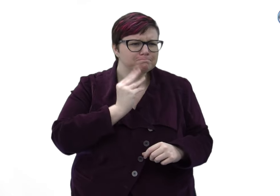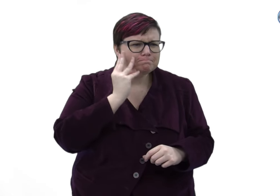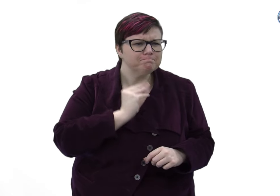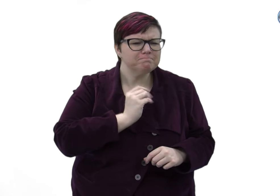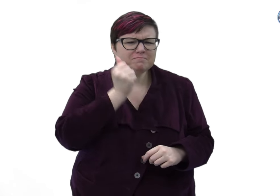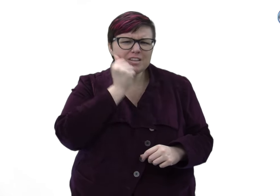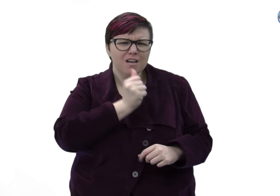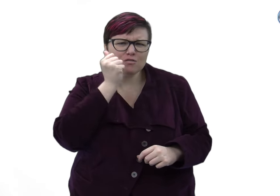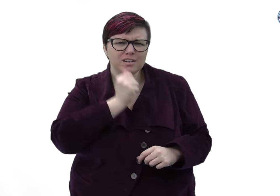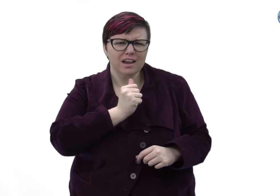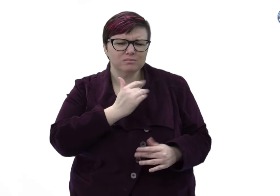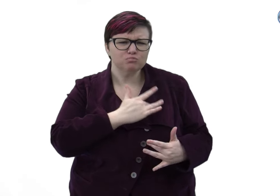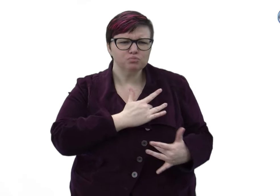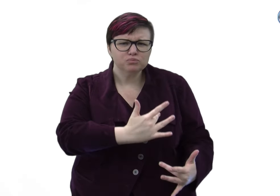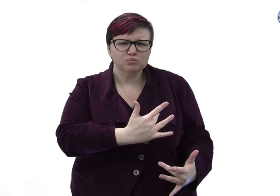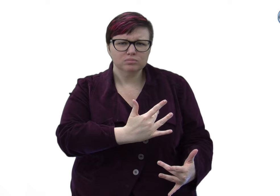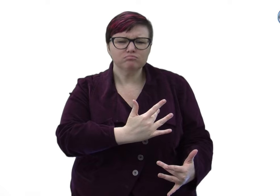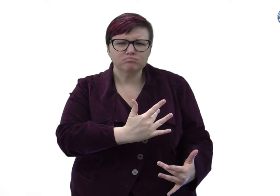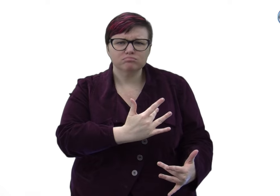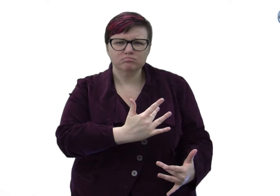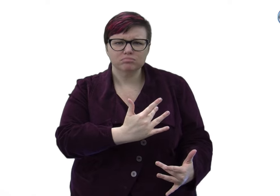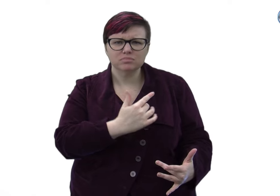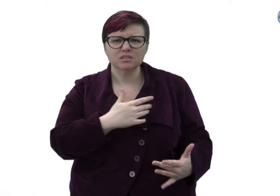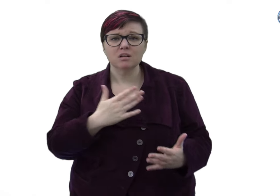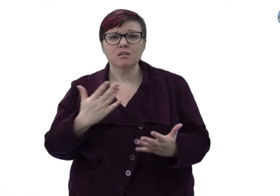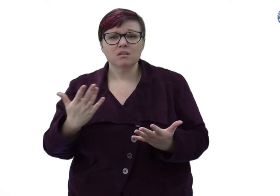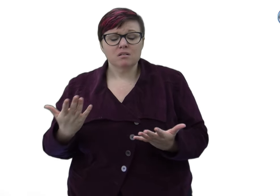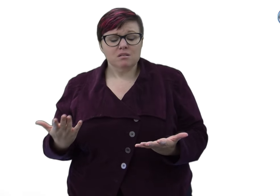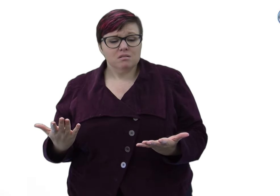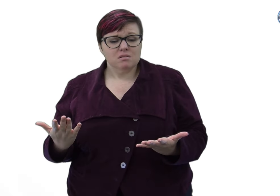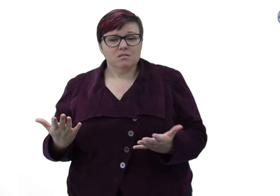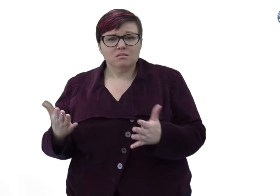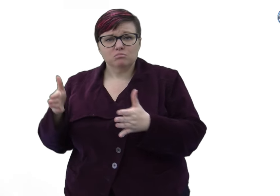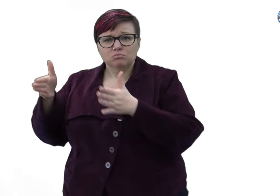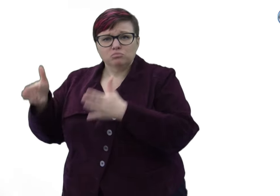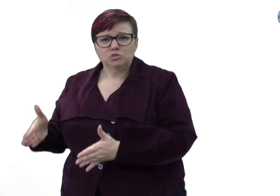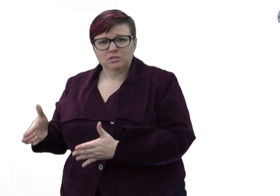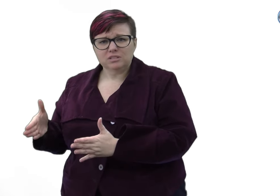However, this research does not address the interpreter as a person,